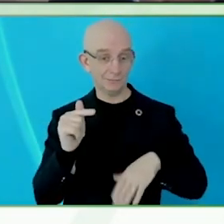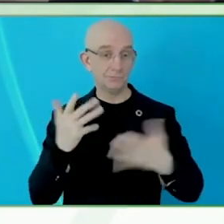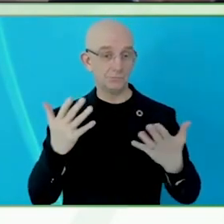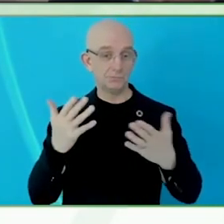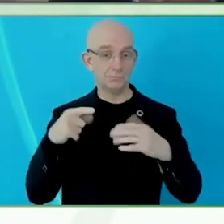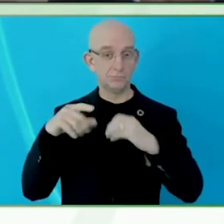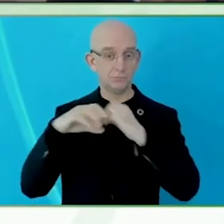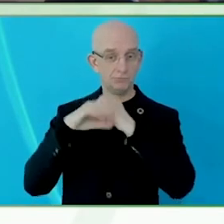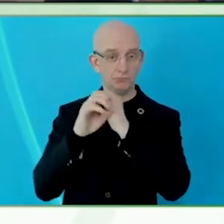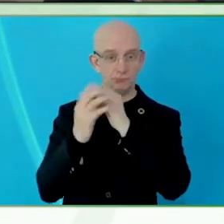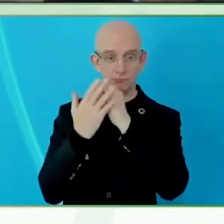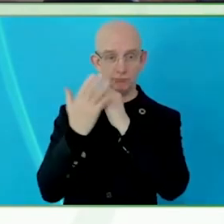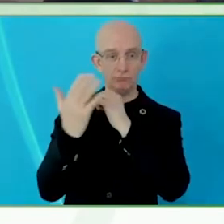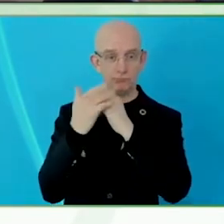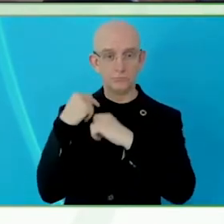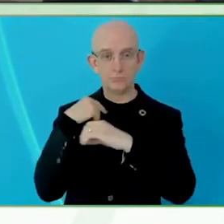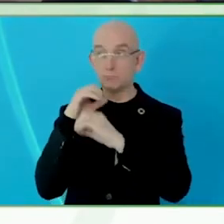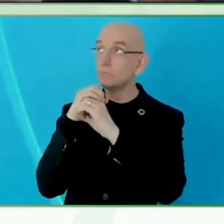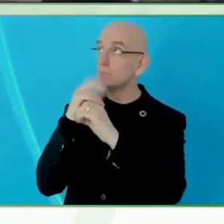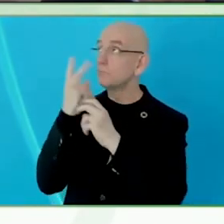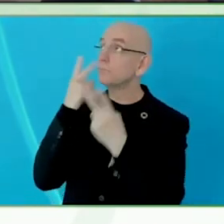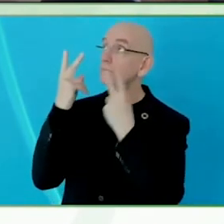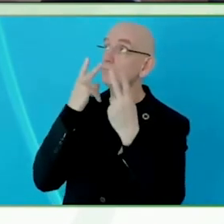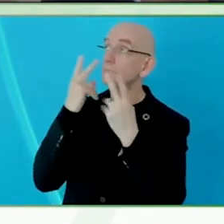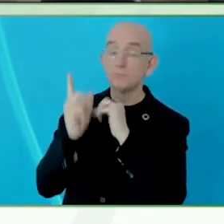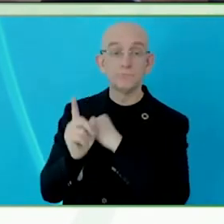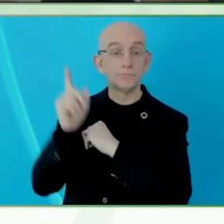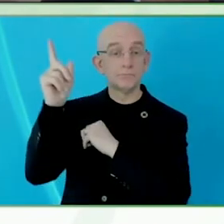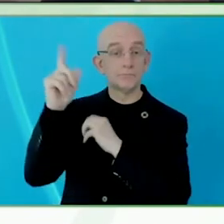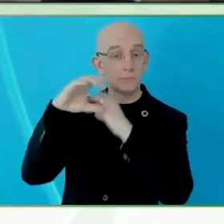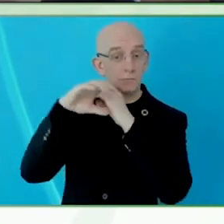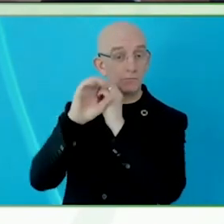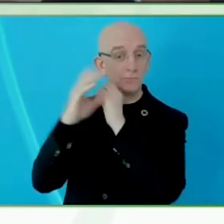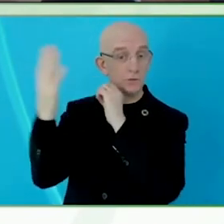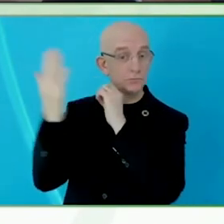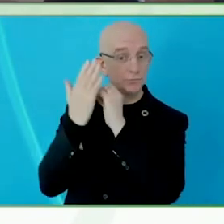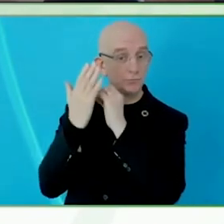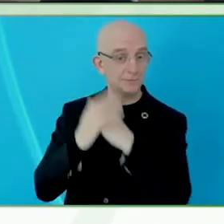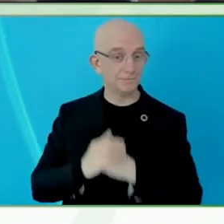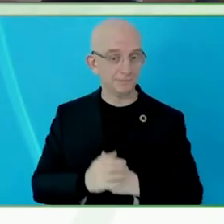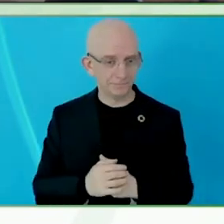First, I will begin by defining what sonicification is.